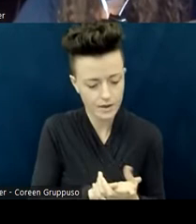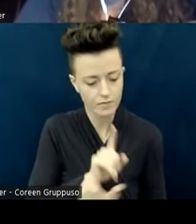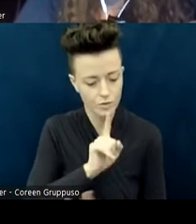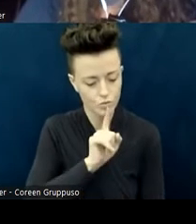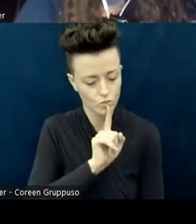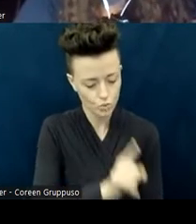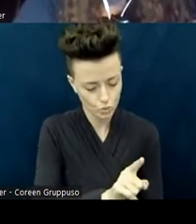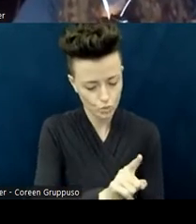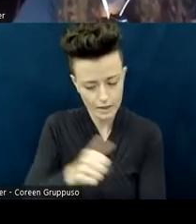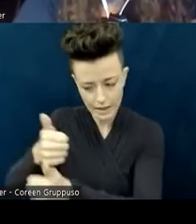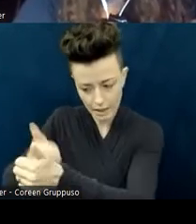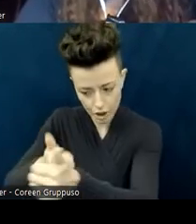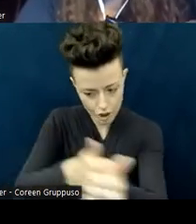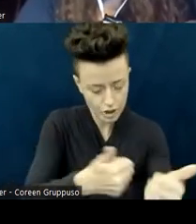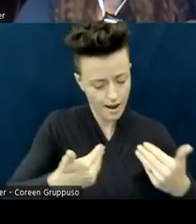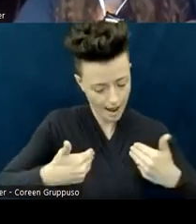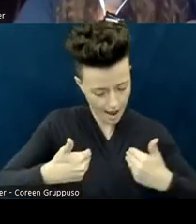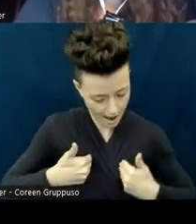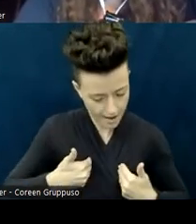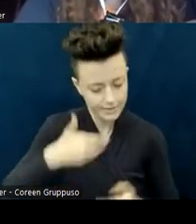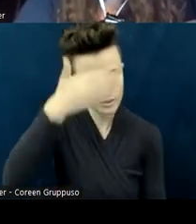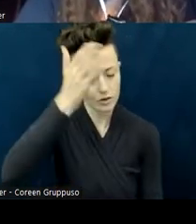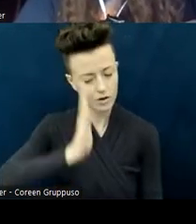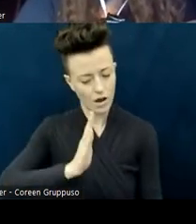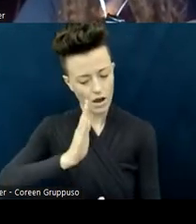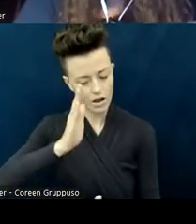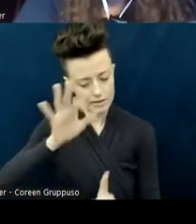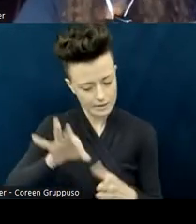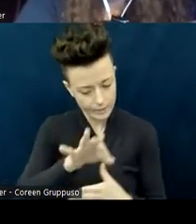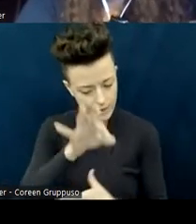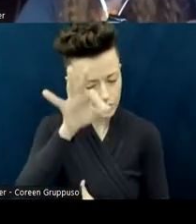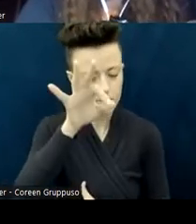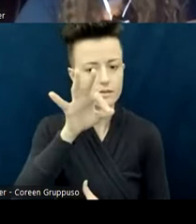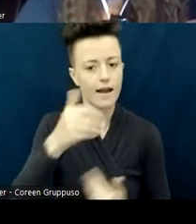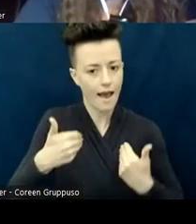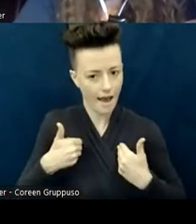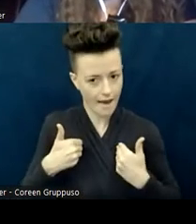and graced by God for ministry. So, doing a spiritual gifts inventory